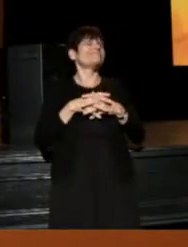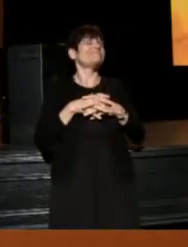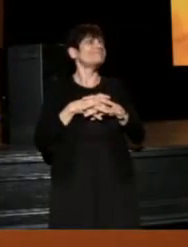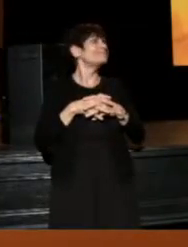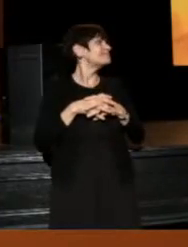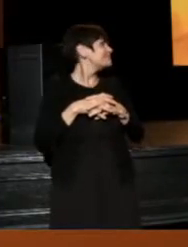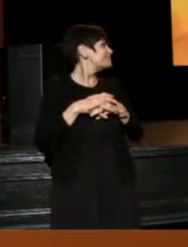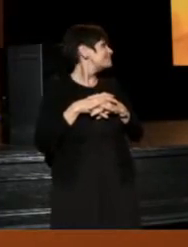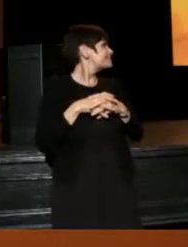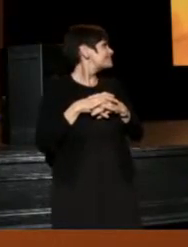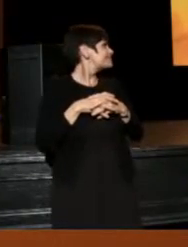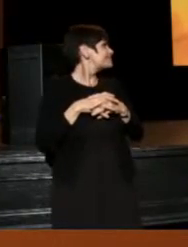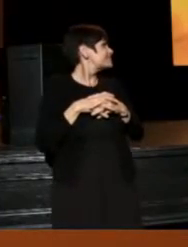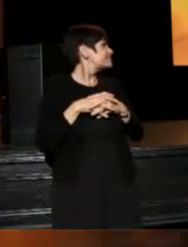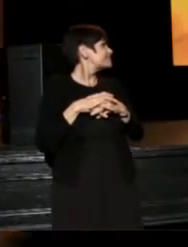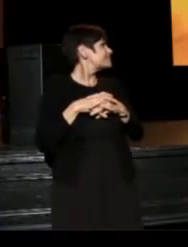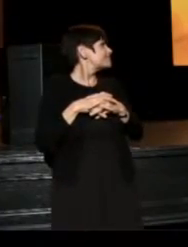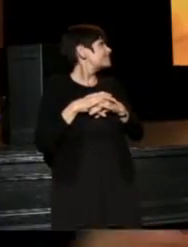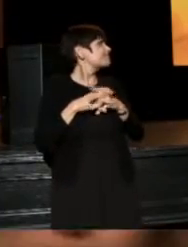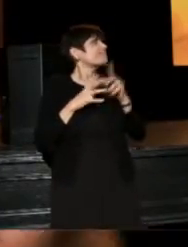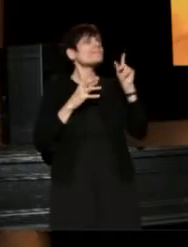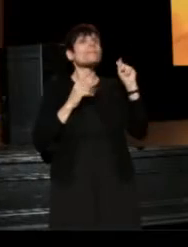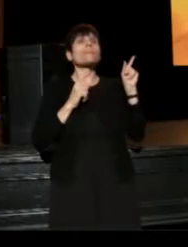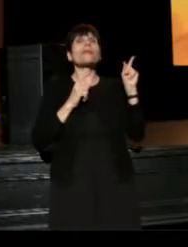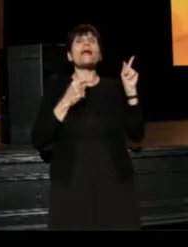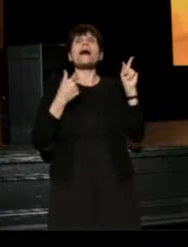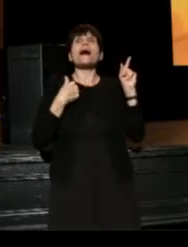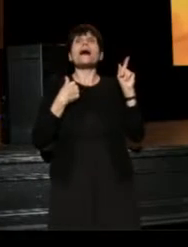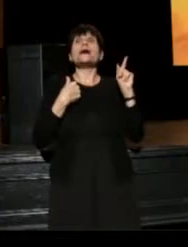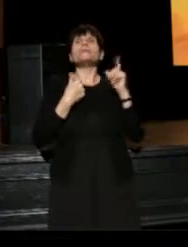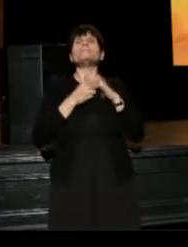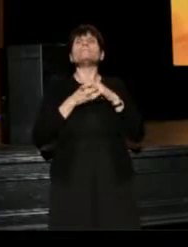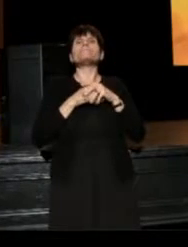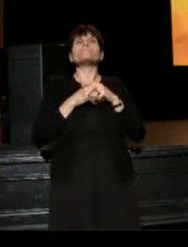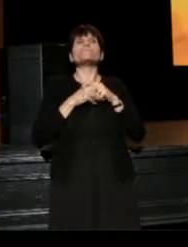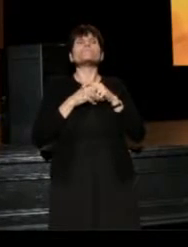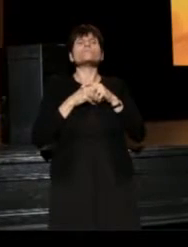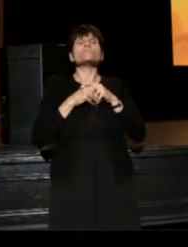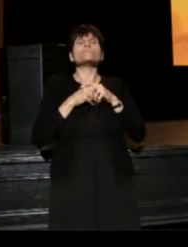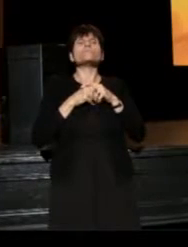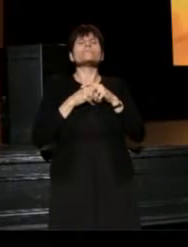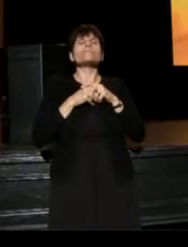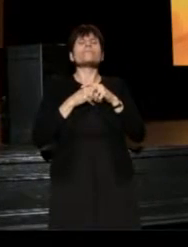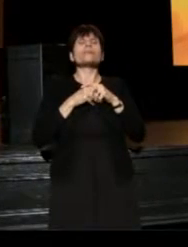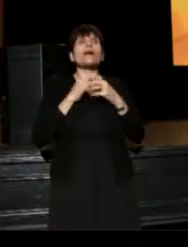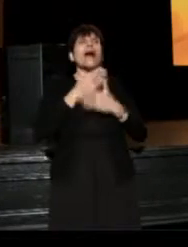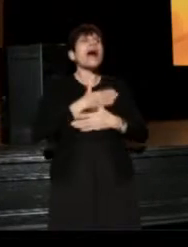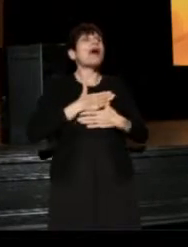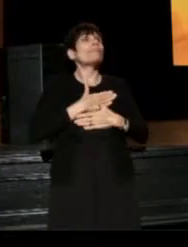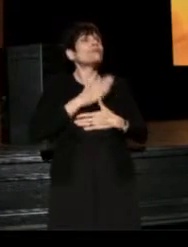(Jim) Laura? - (Laura) Yes, thank you. I appreciate your question, very much.